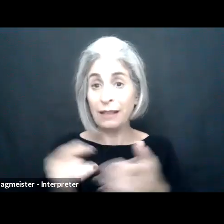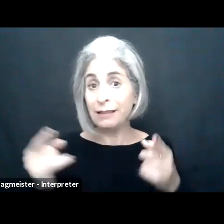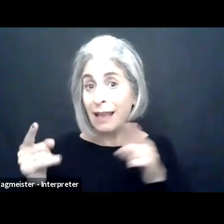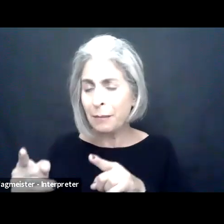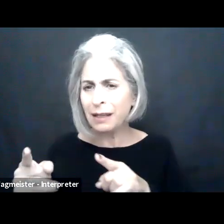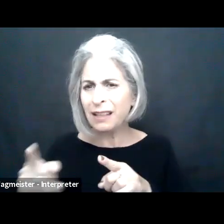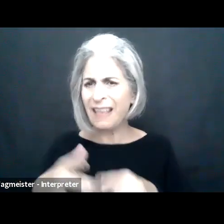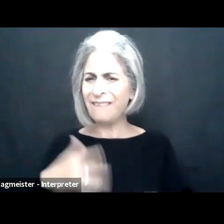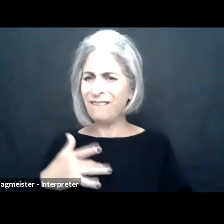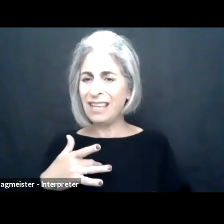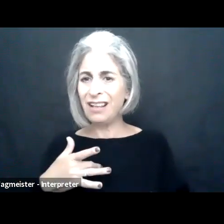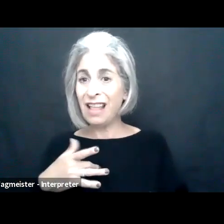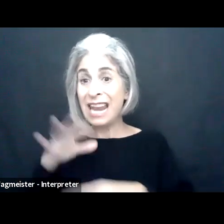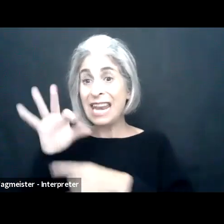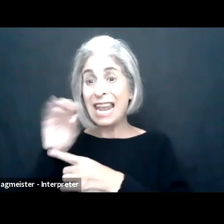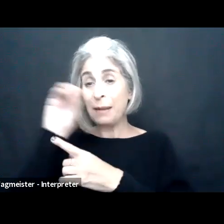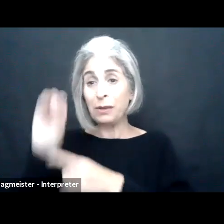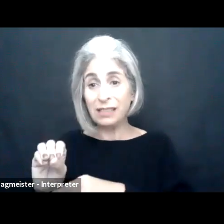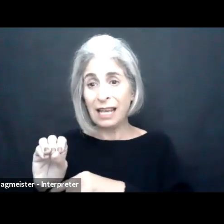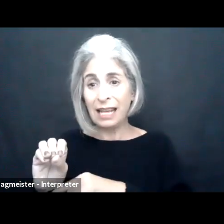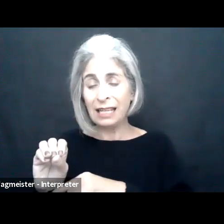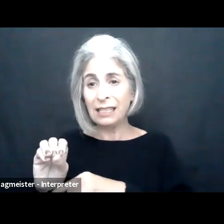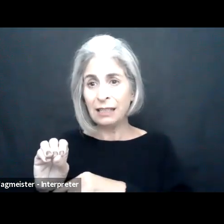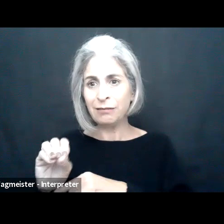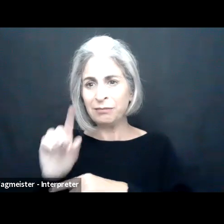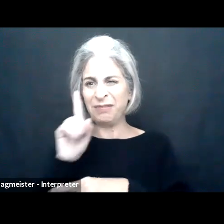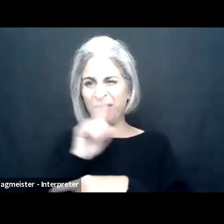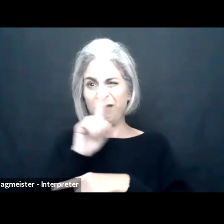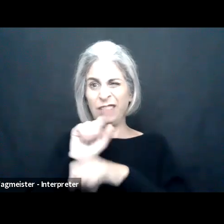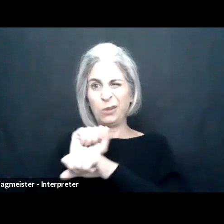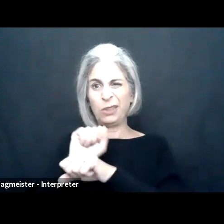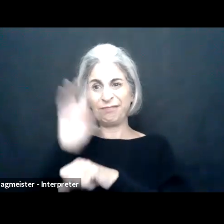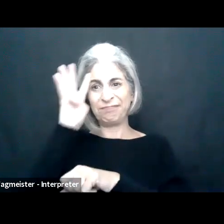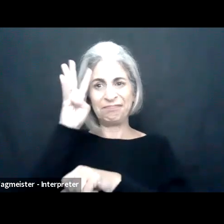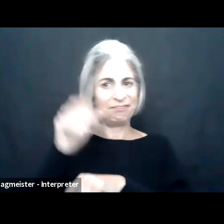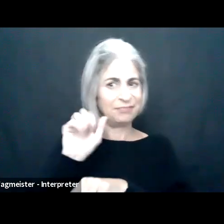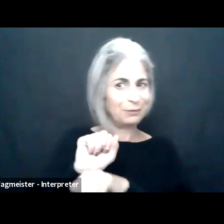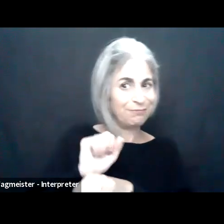that theory of inputs, -- and track and make sure that's happening. It makes employees more than 90% more